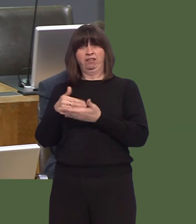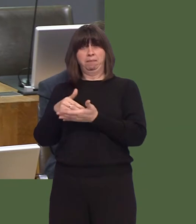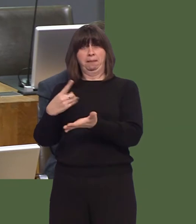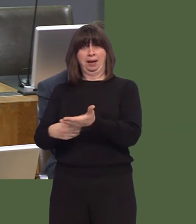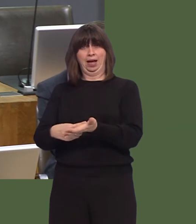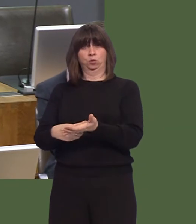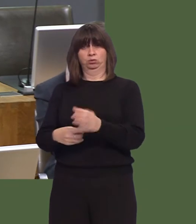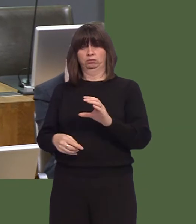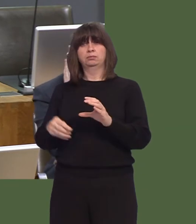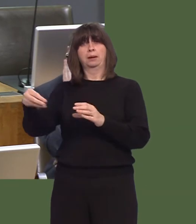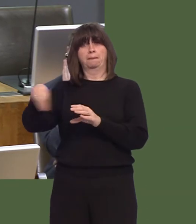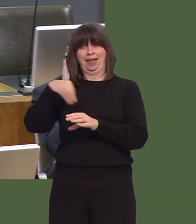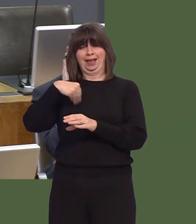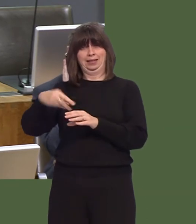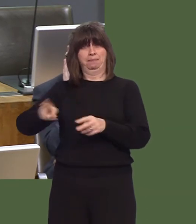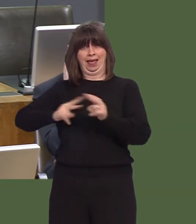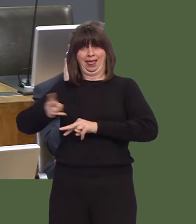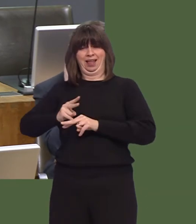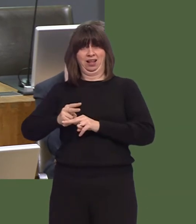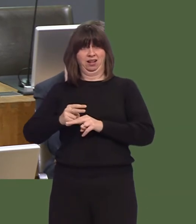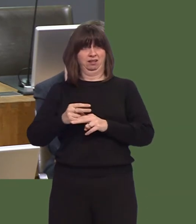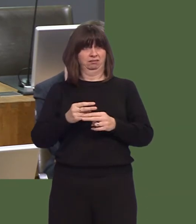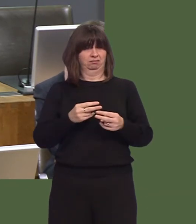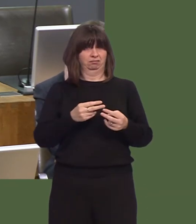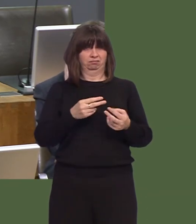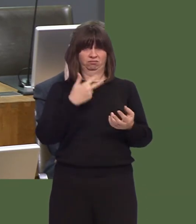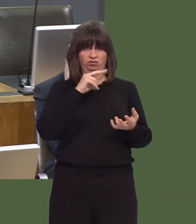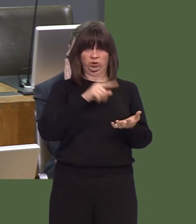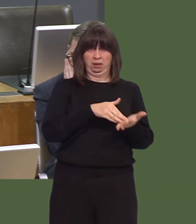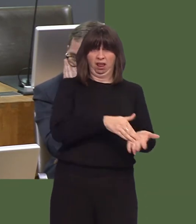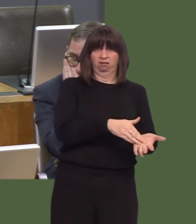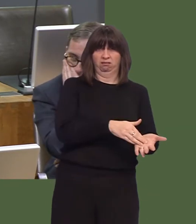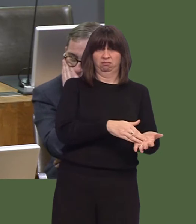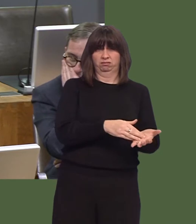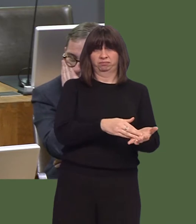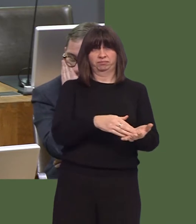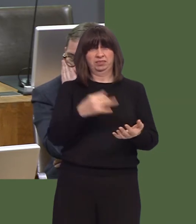total has been repaid to date, and, even from a Welsh Conservative point of view, which